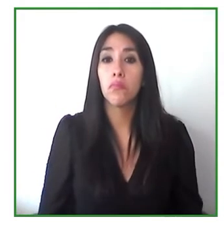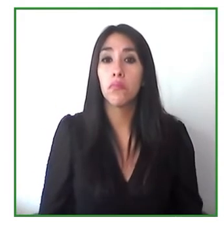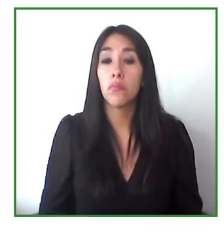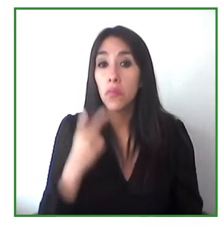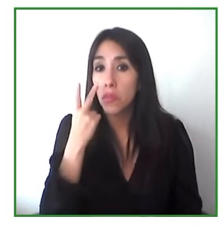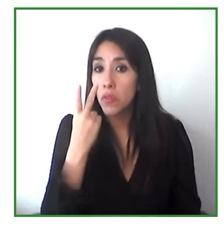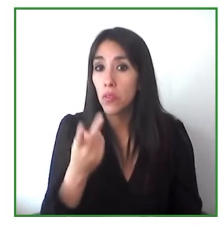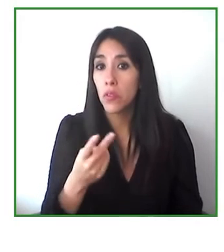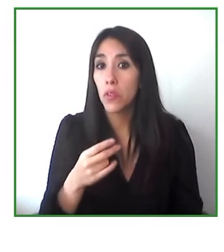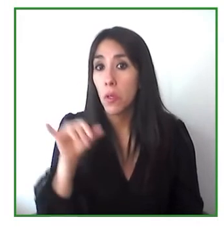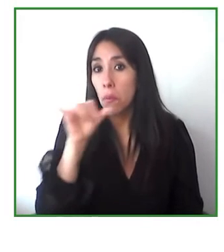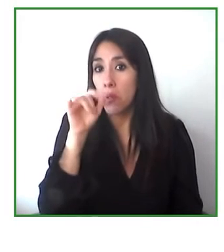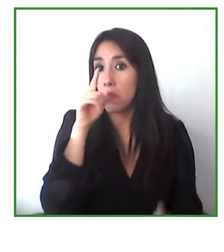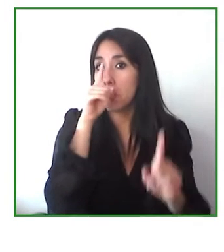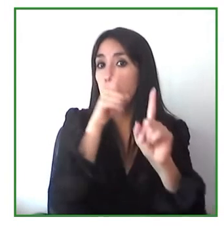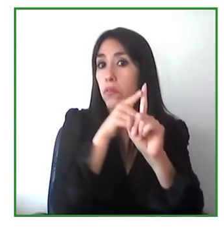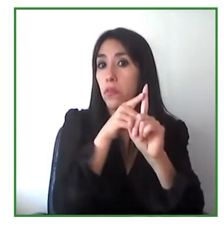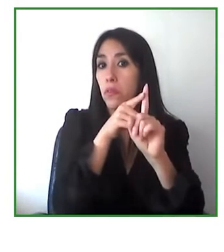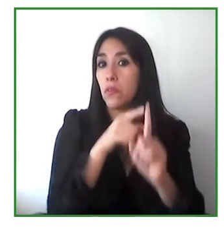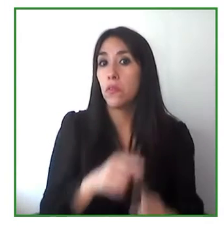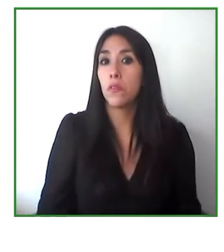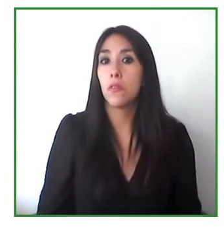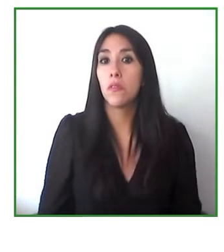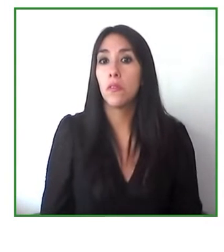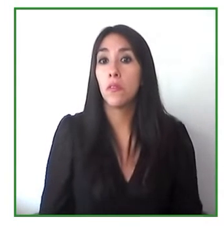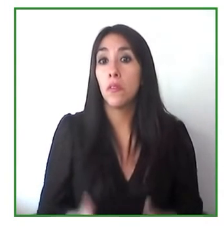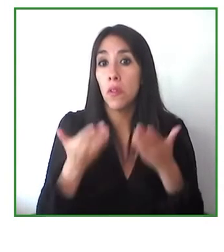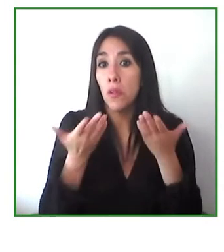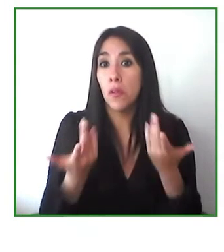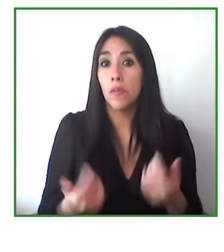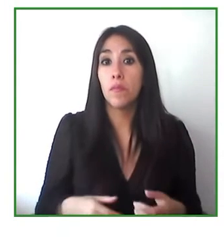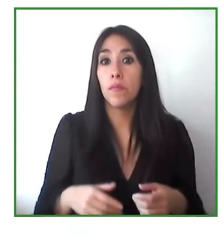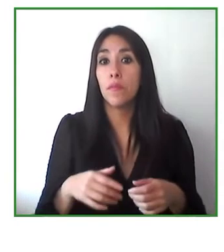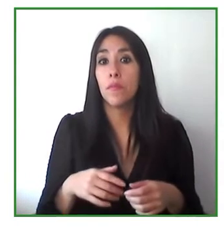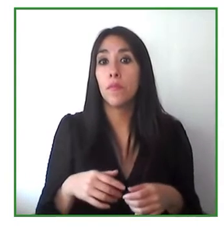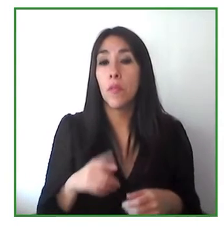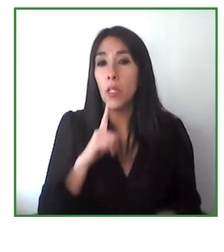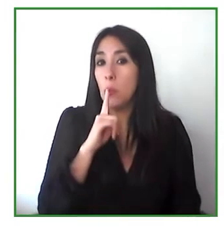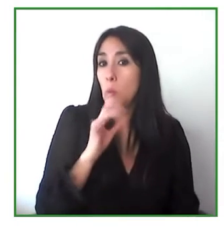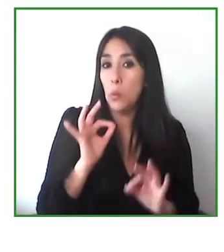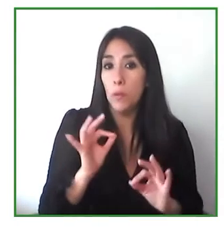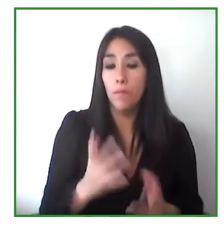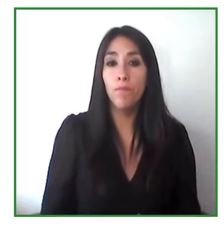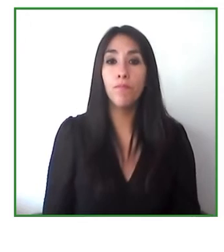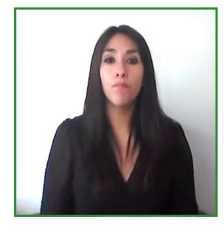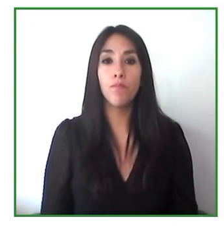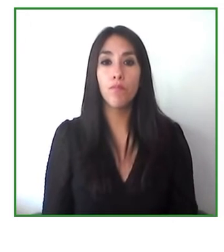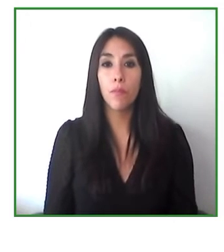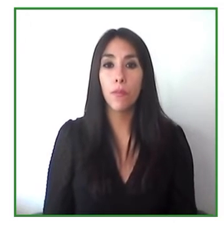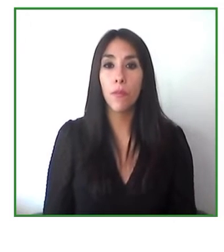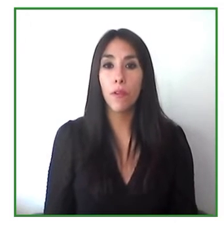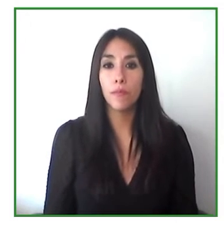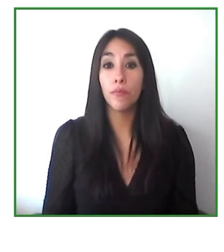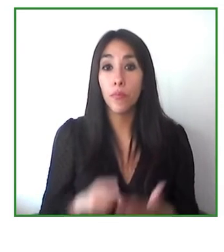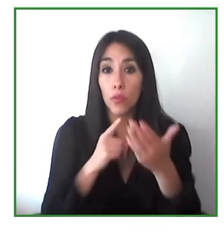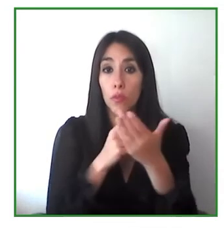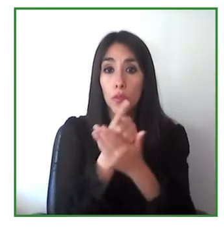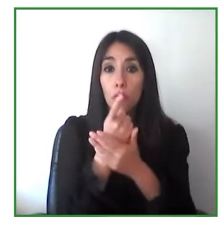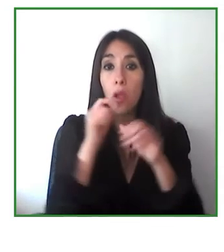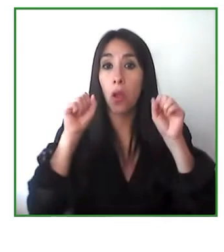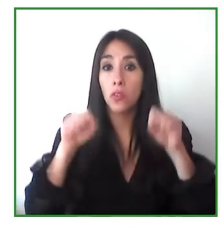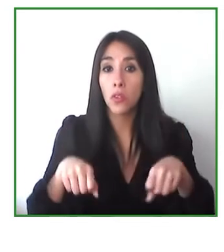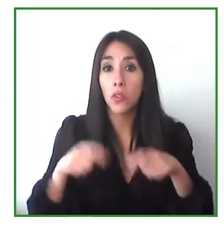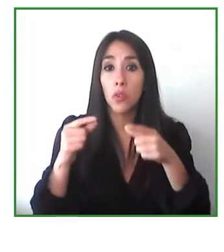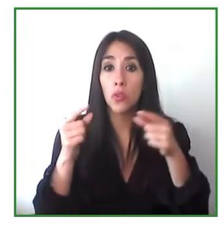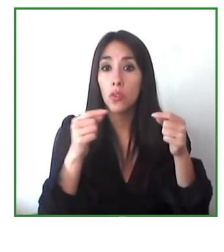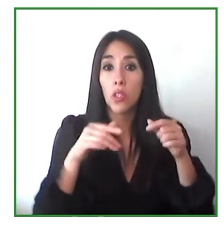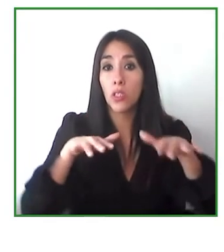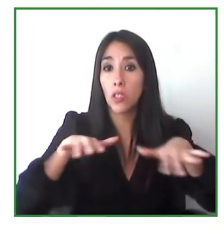that we're working towards the same implicit purpose and we want to make sure that we're